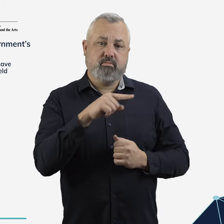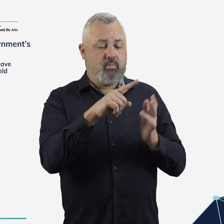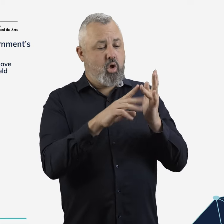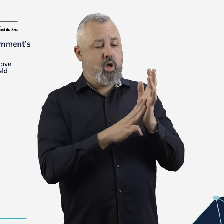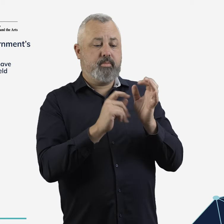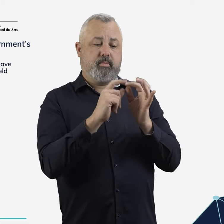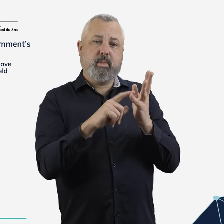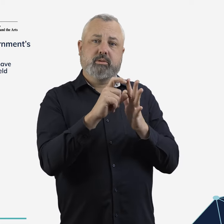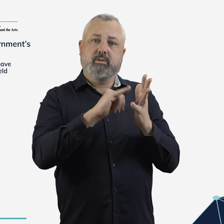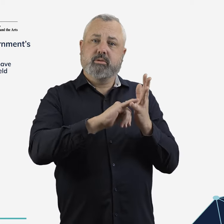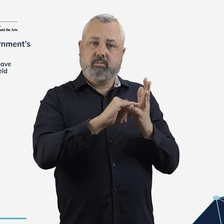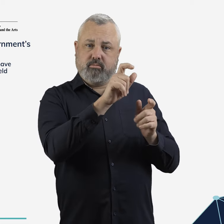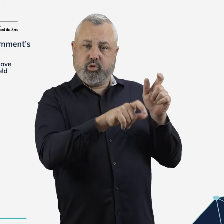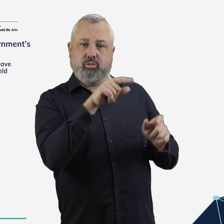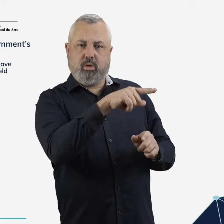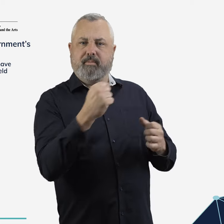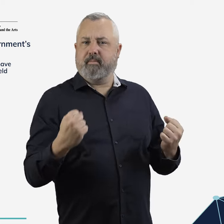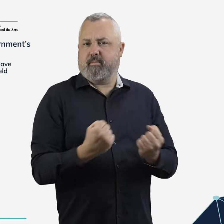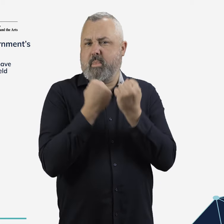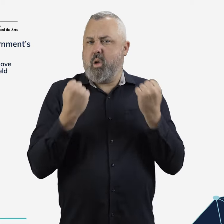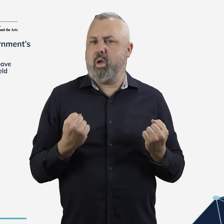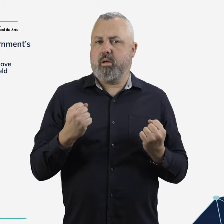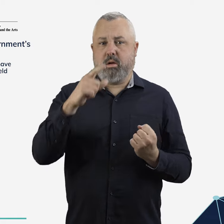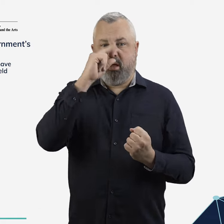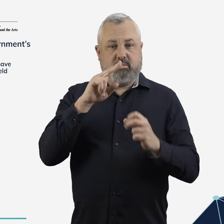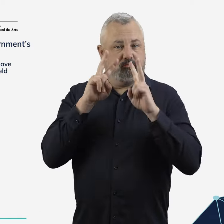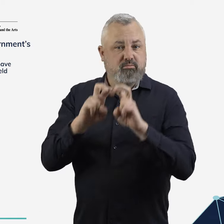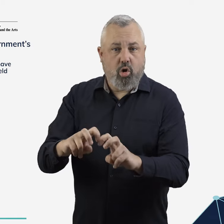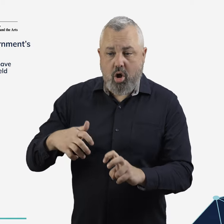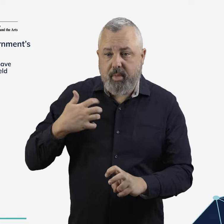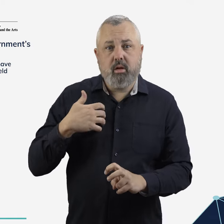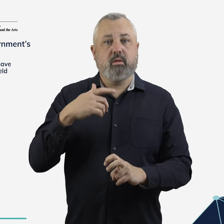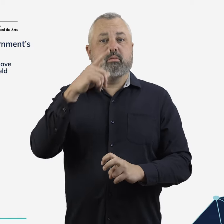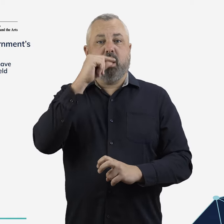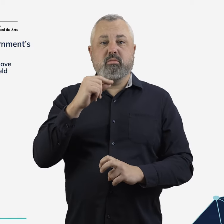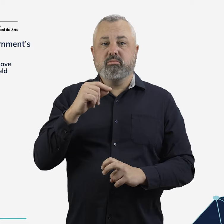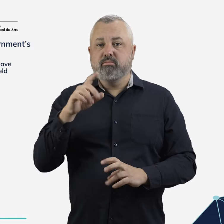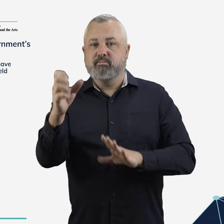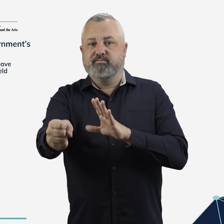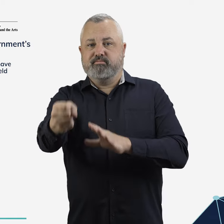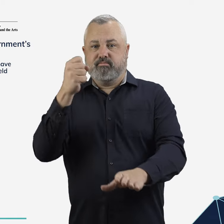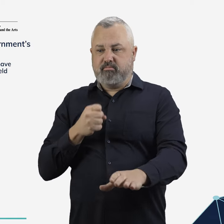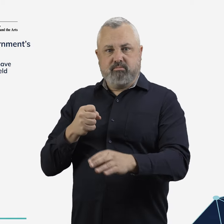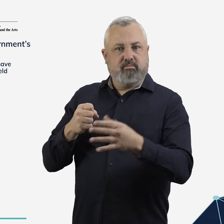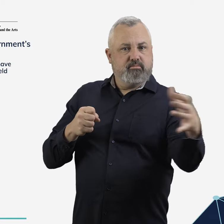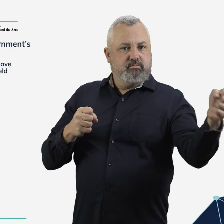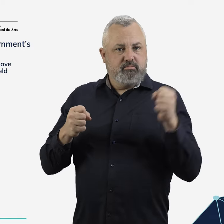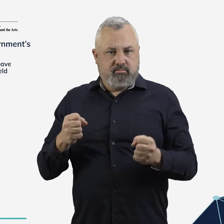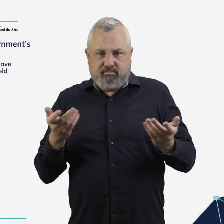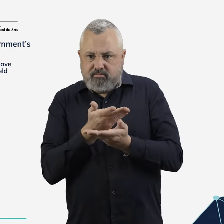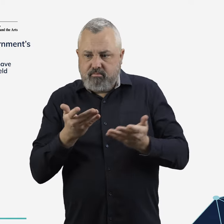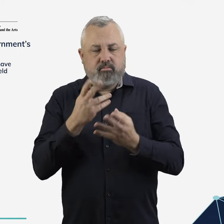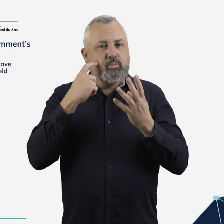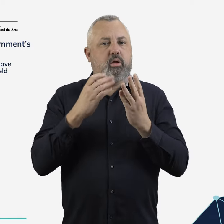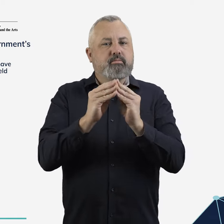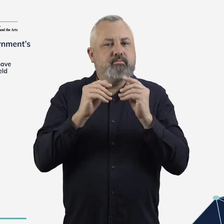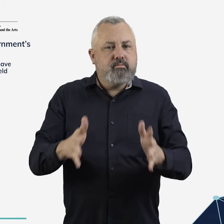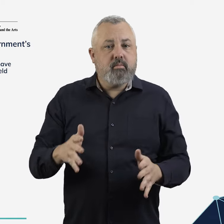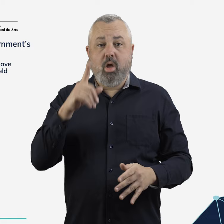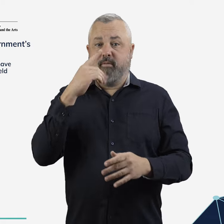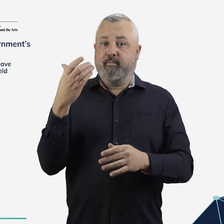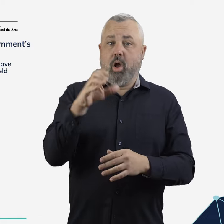The ombudsperson will be empowered to investigate complaints, mediate outcomes and direct